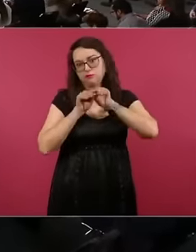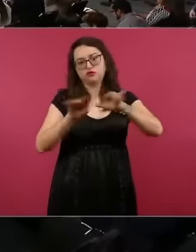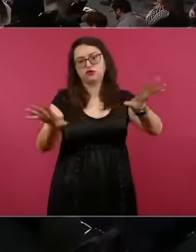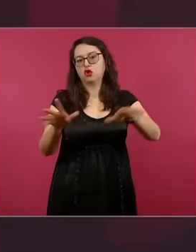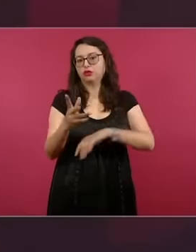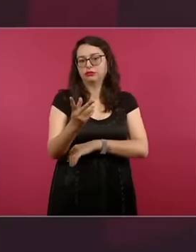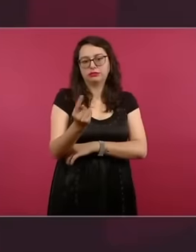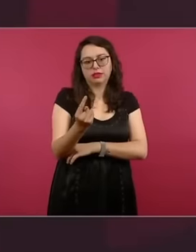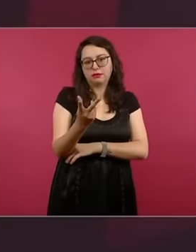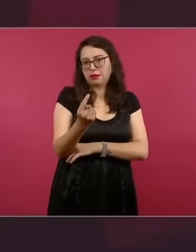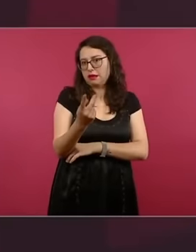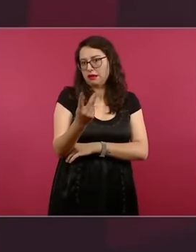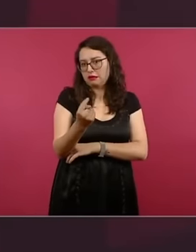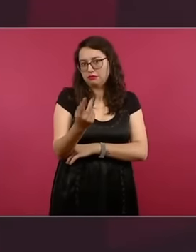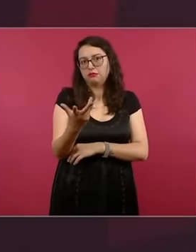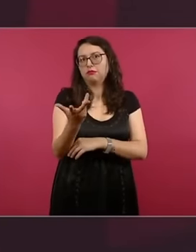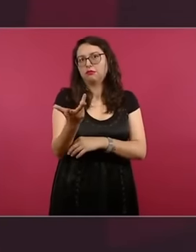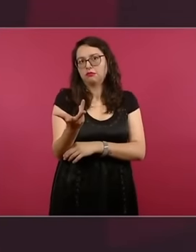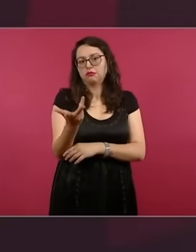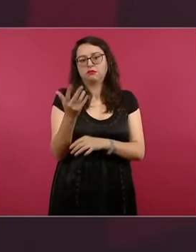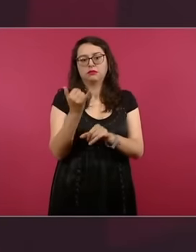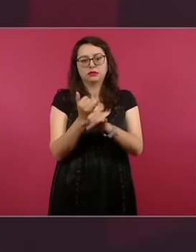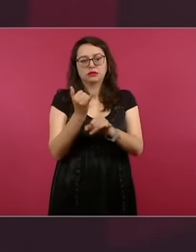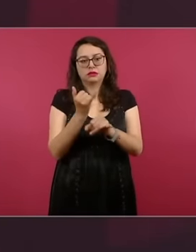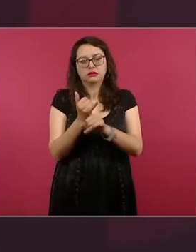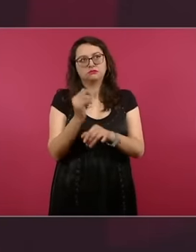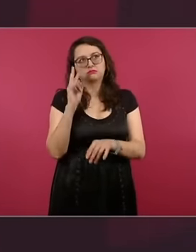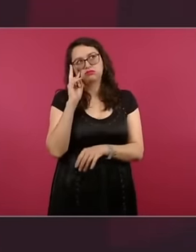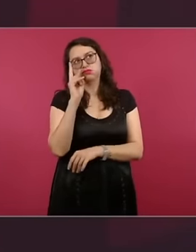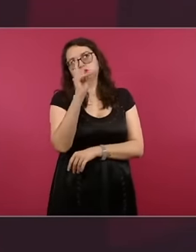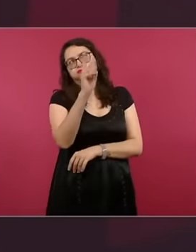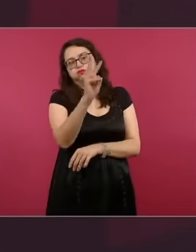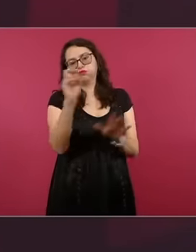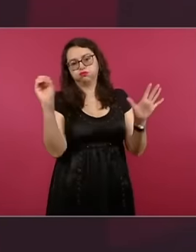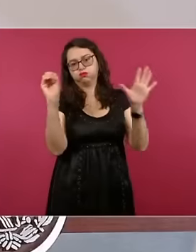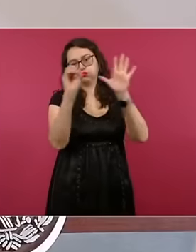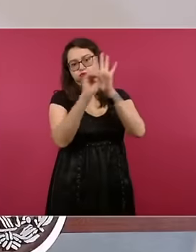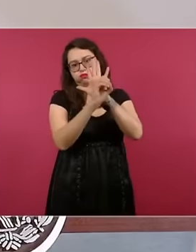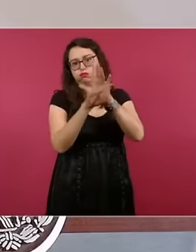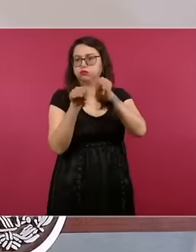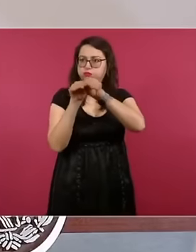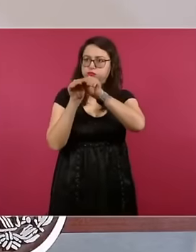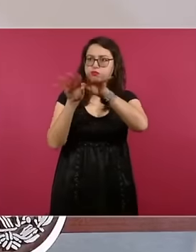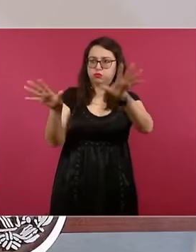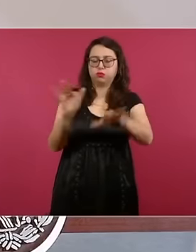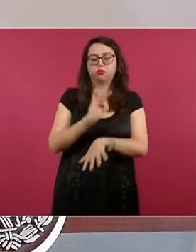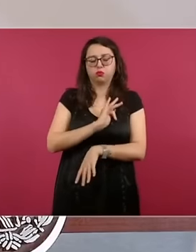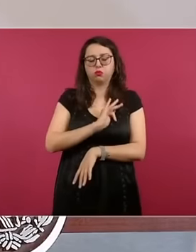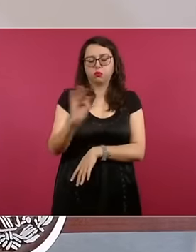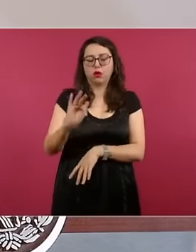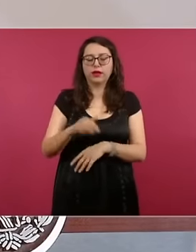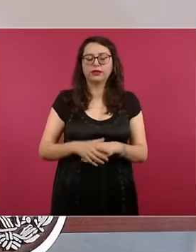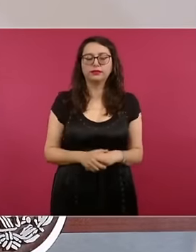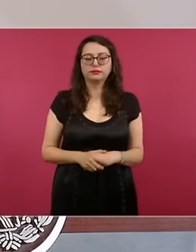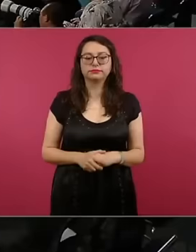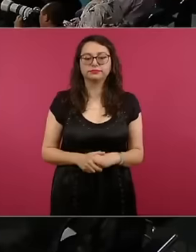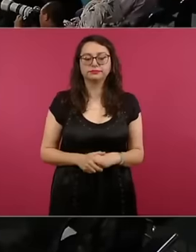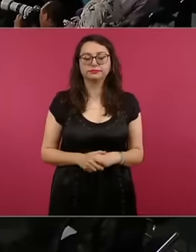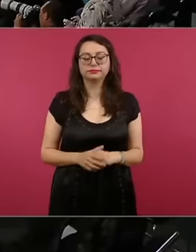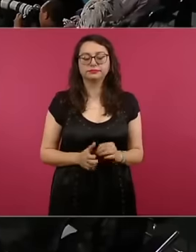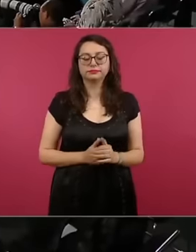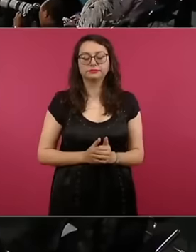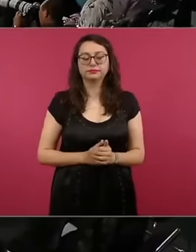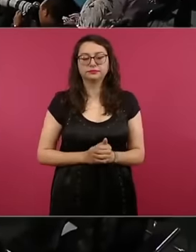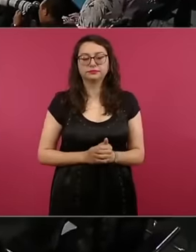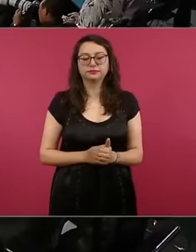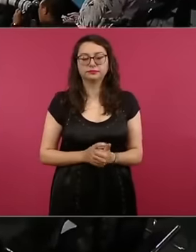is going to be happening in Sinaloa and there will also be availability of filters in the